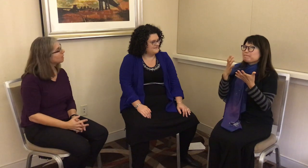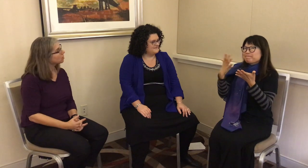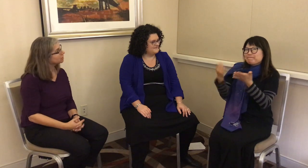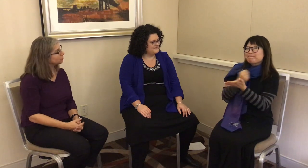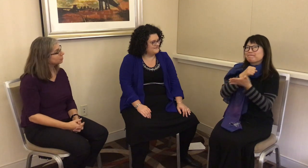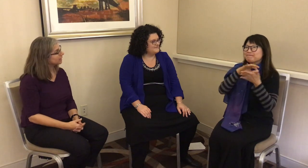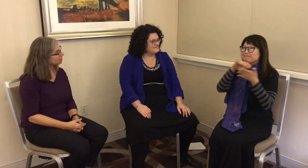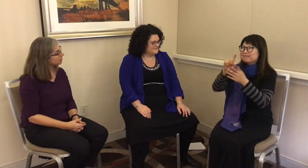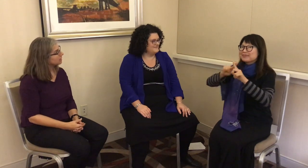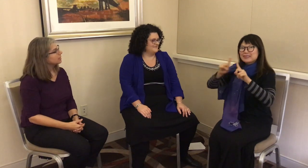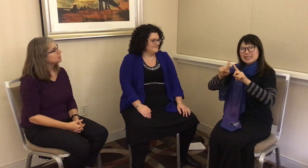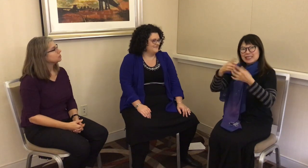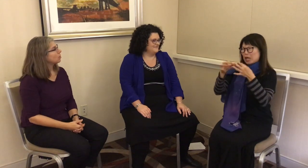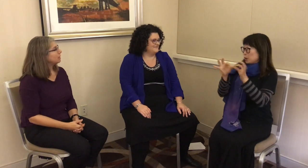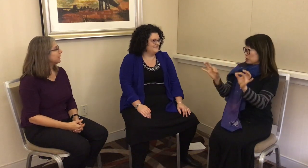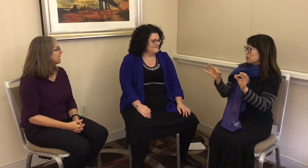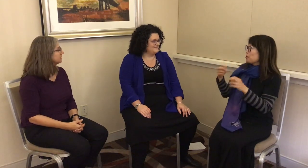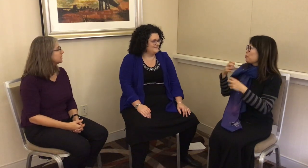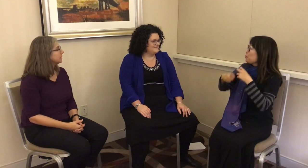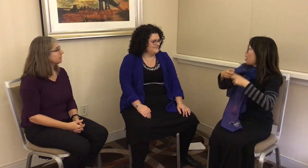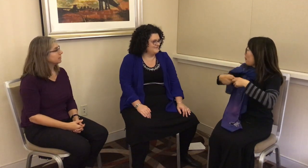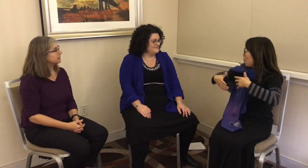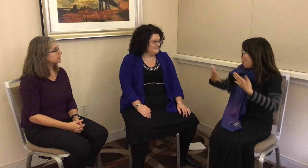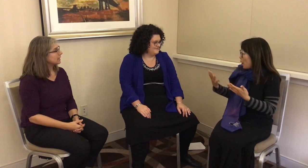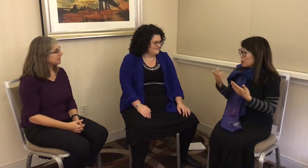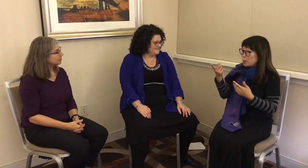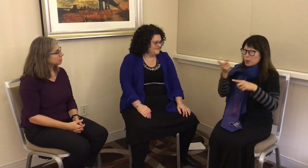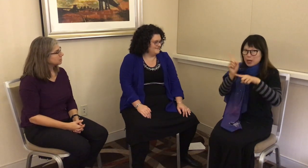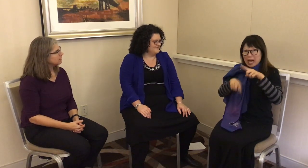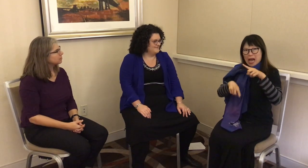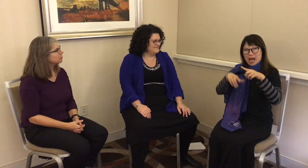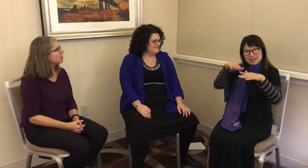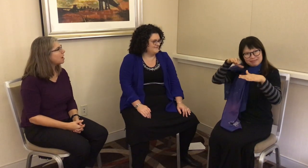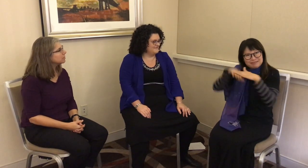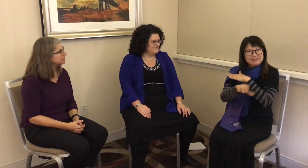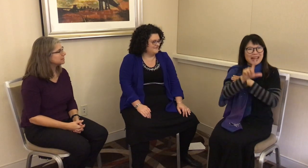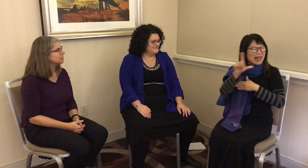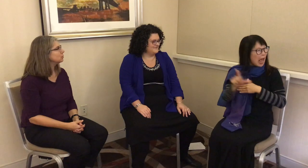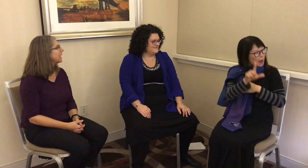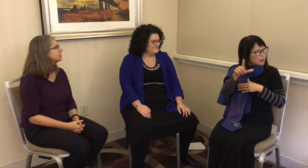I wanna do later.” I began studying various signed languages. The problem is that you